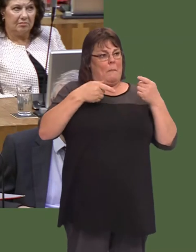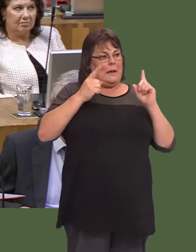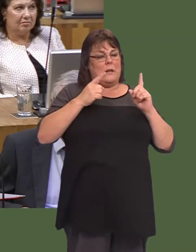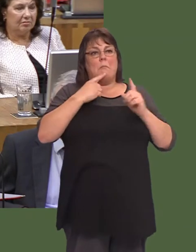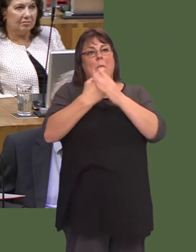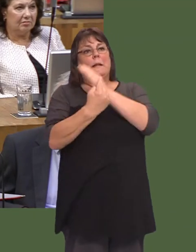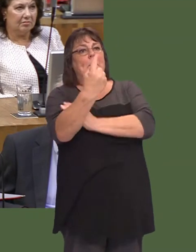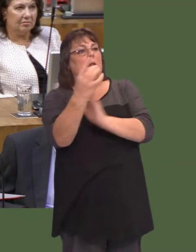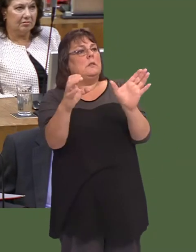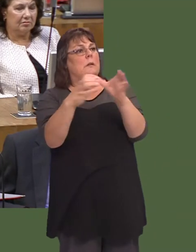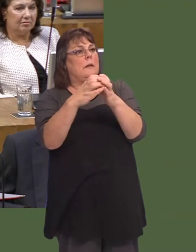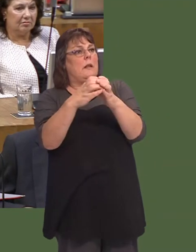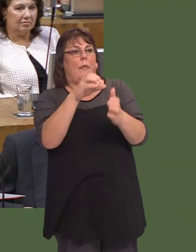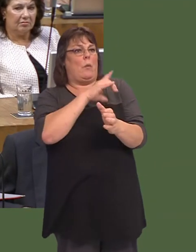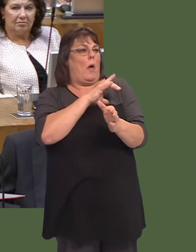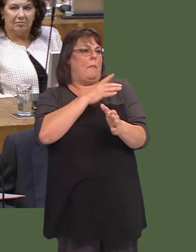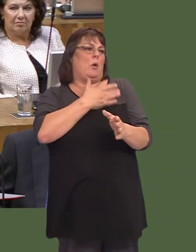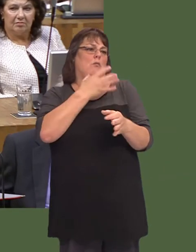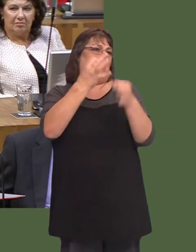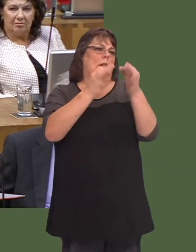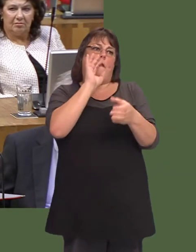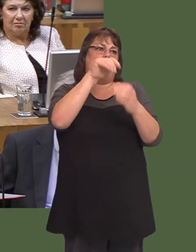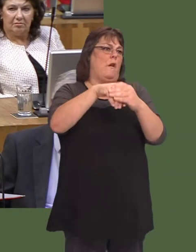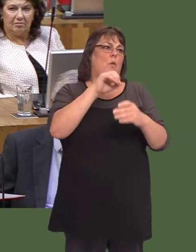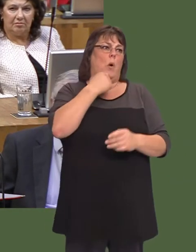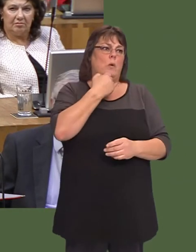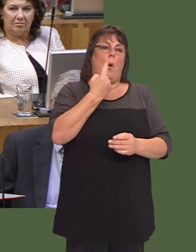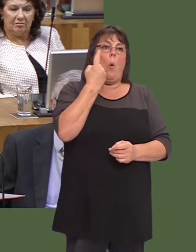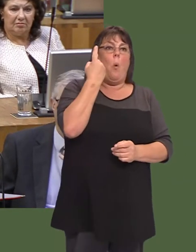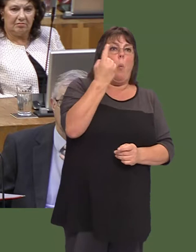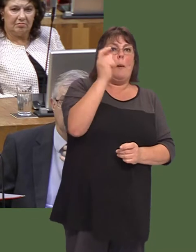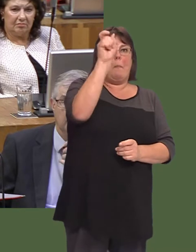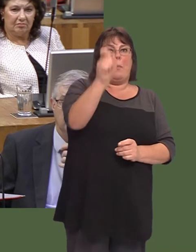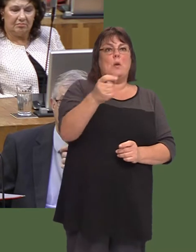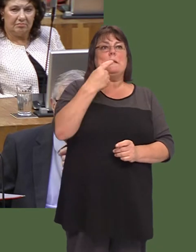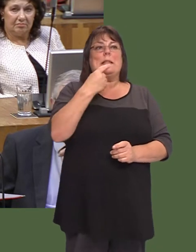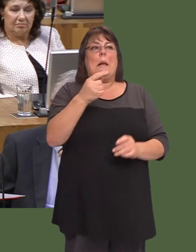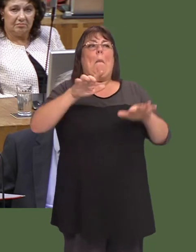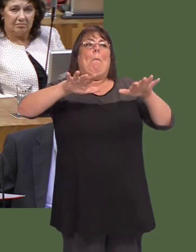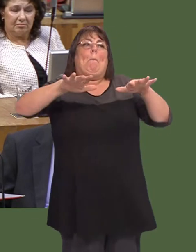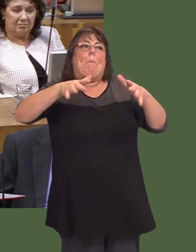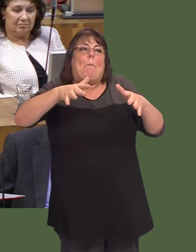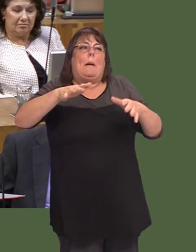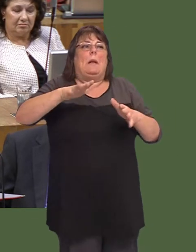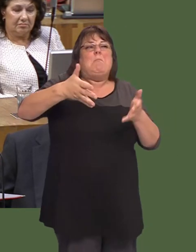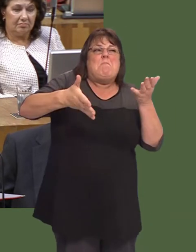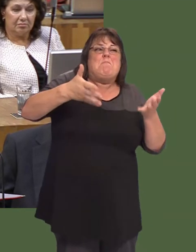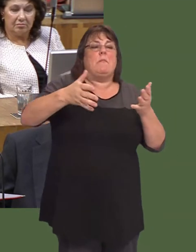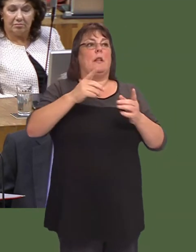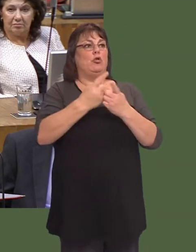outside bodyóthatís the whole pointóso that the politics is taken out of it. What Iíve seen so far is one person has said there may be an issue here.